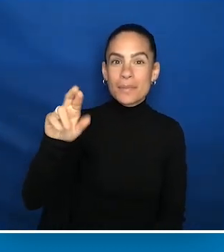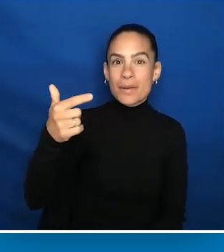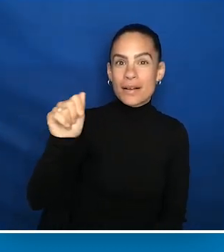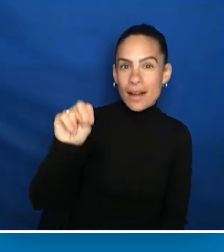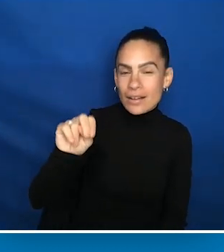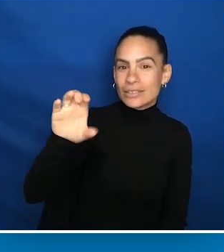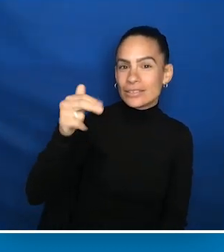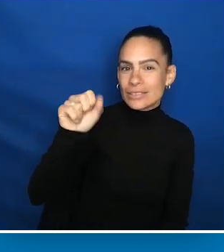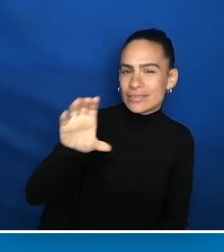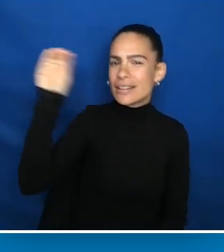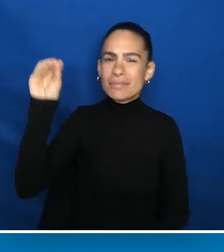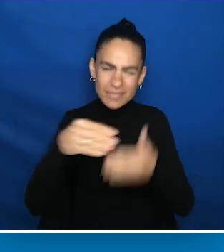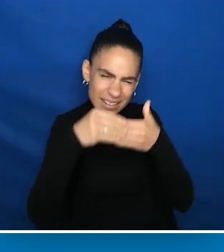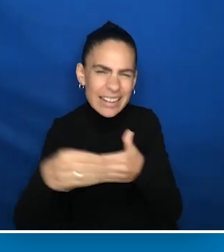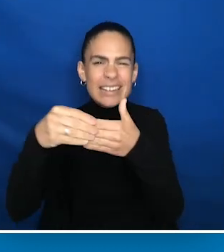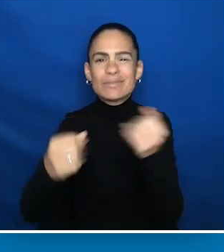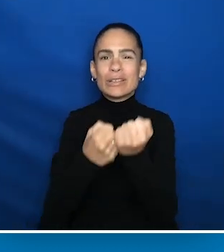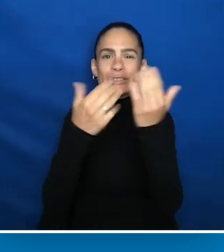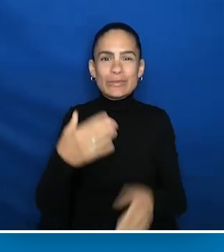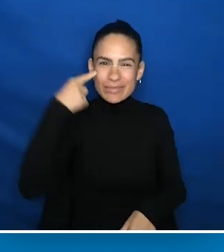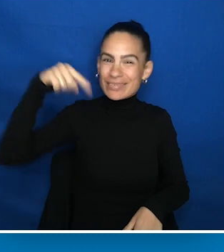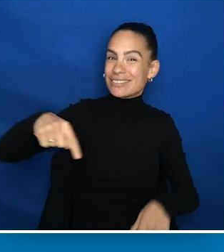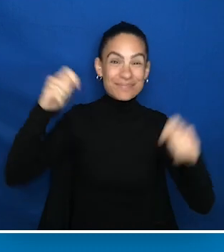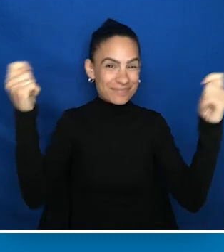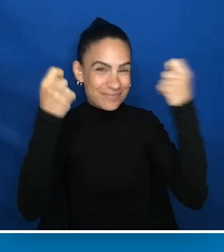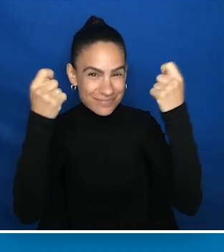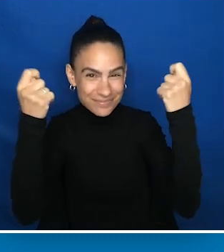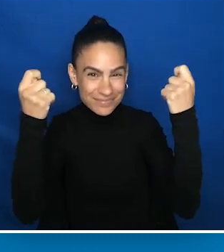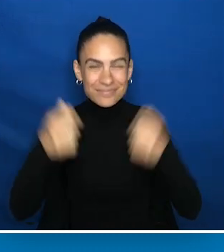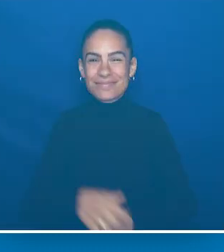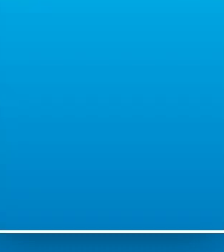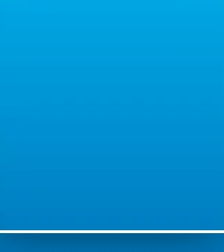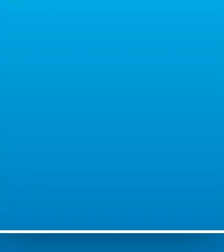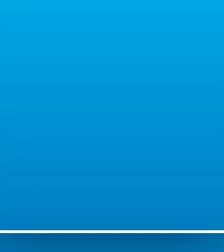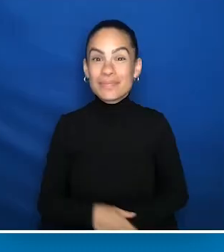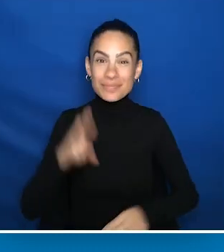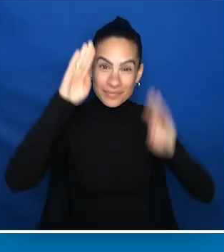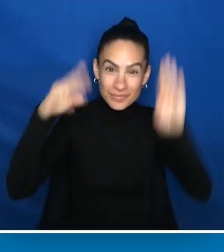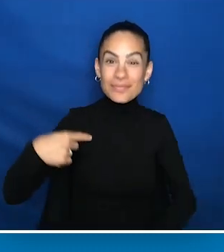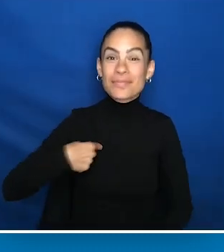as the lead sponsor of the 2022 AUCD for All Virtual Gala. Good evening.